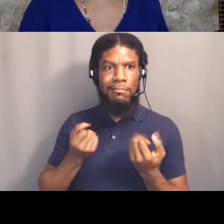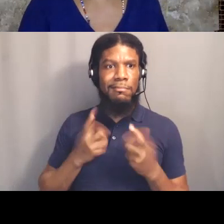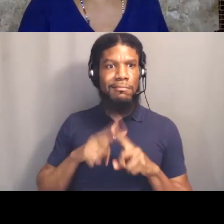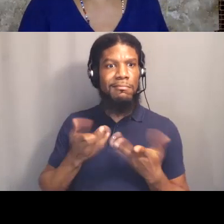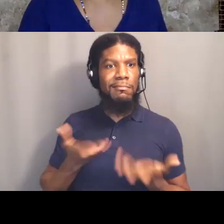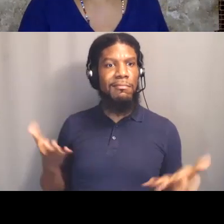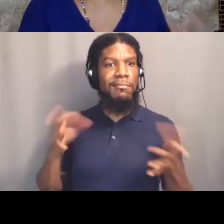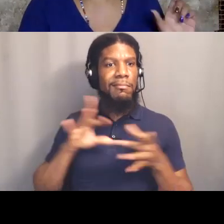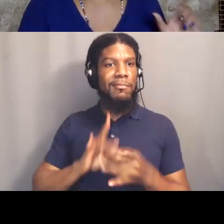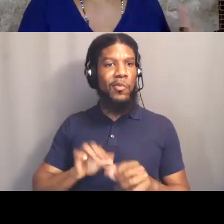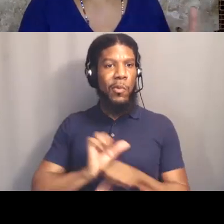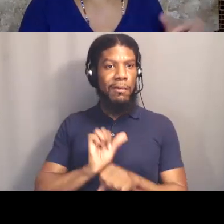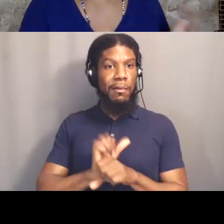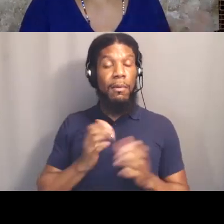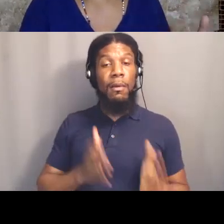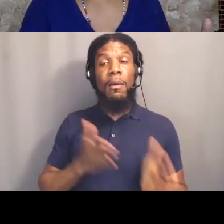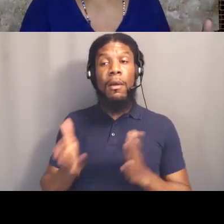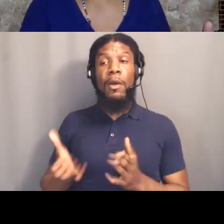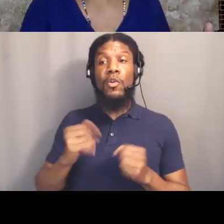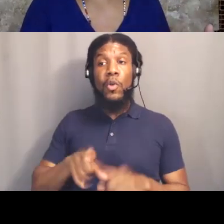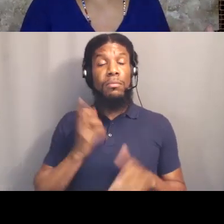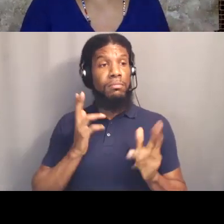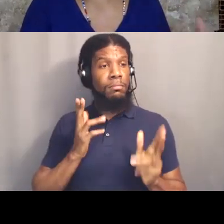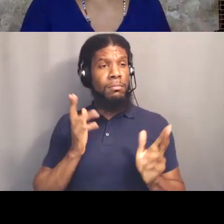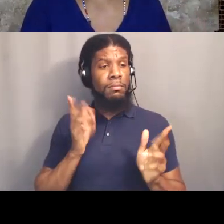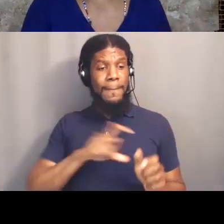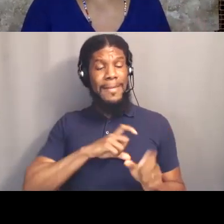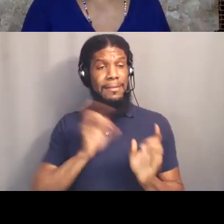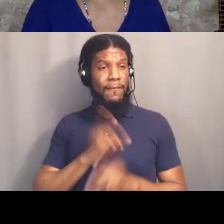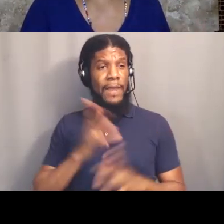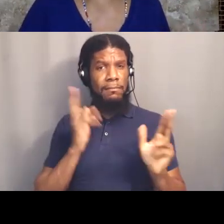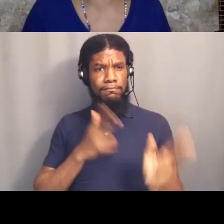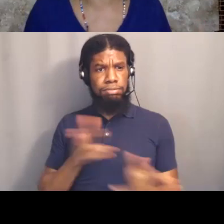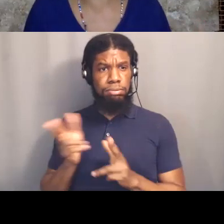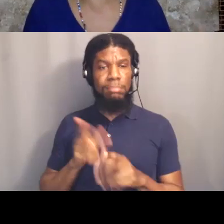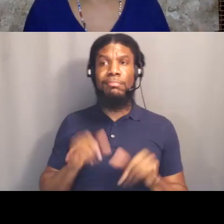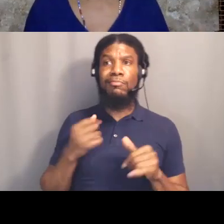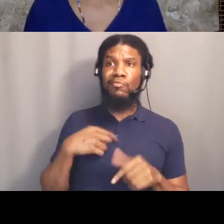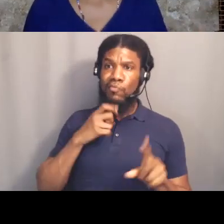and then we also try to figure out what mechanisms there are to hold police accountable, right?